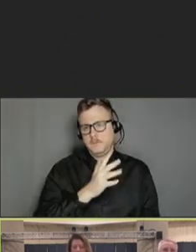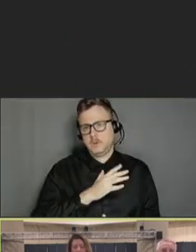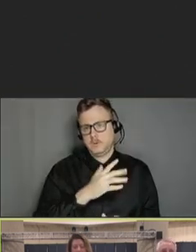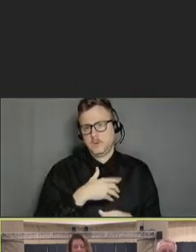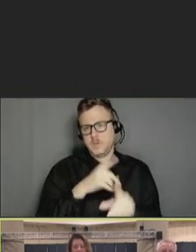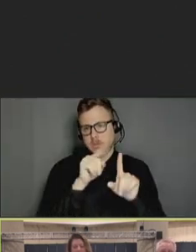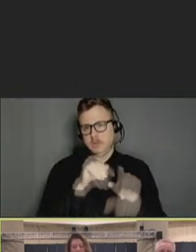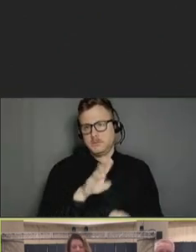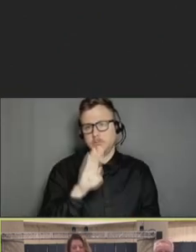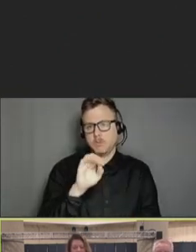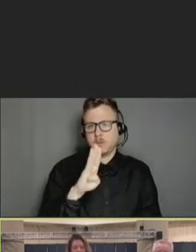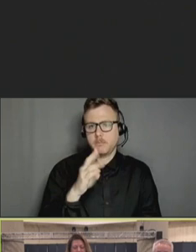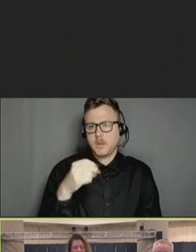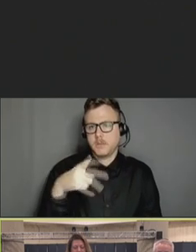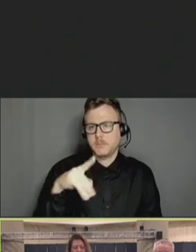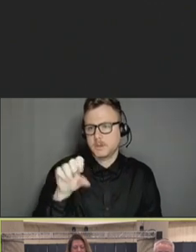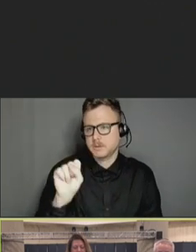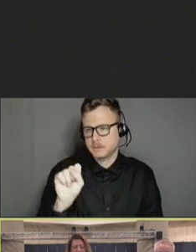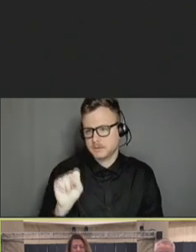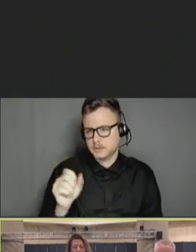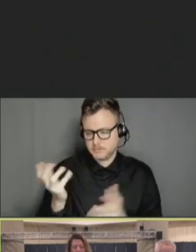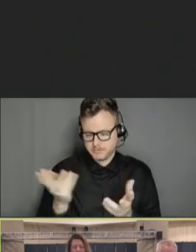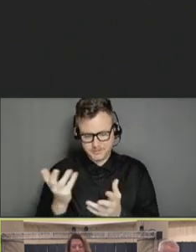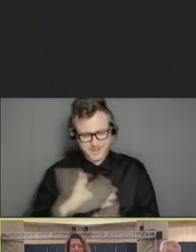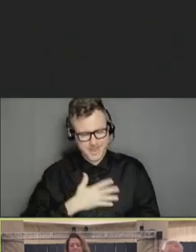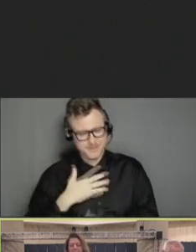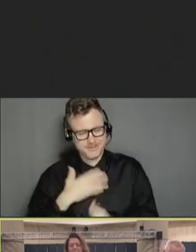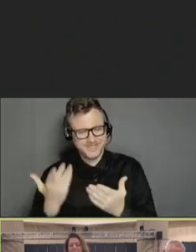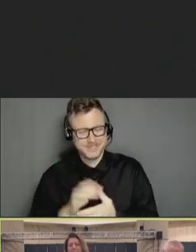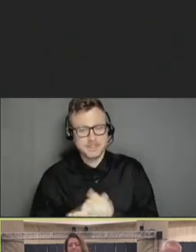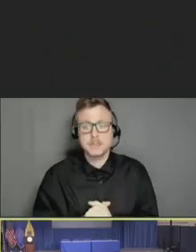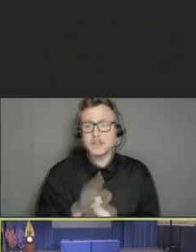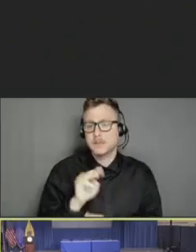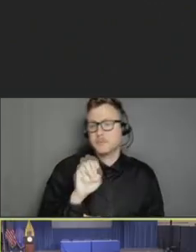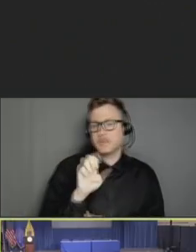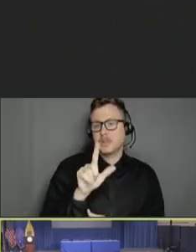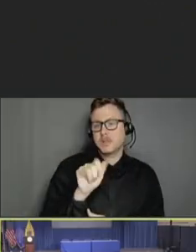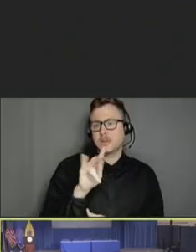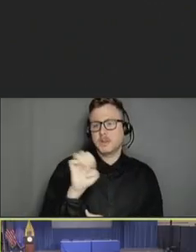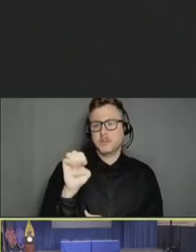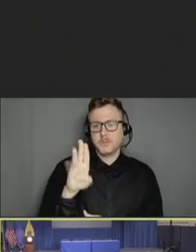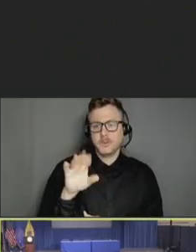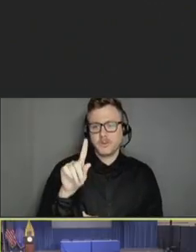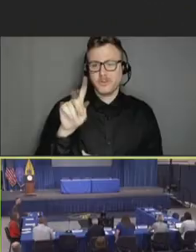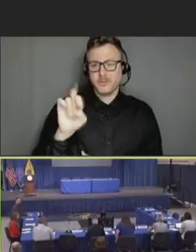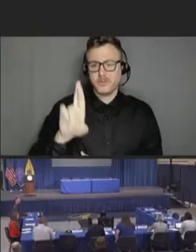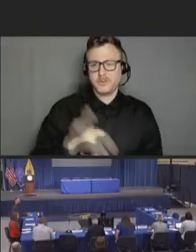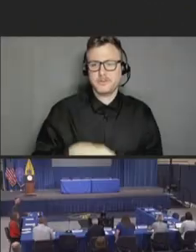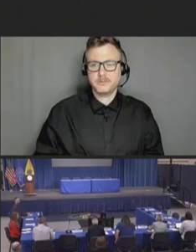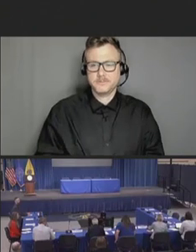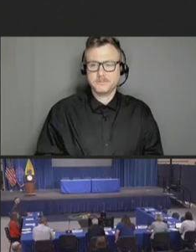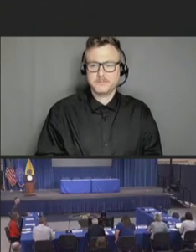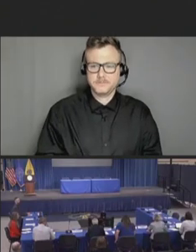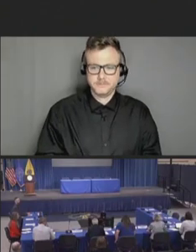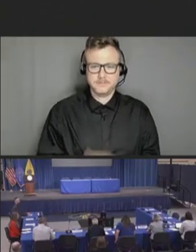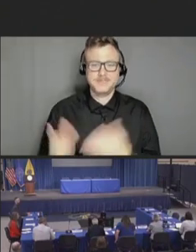Robert Hopkins, Jr.: Present. Glad to be here. Ann Aikin: Melanie Butler? Melanie Butler: Present. Thank you.